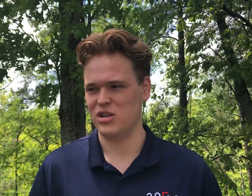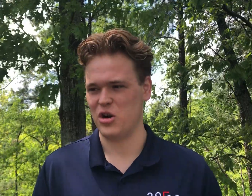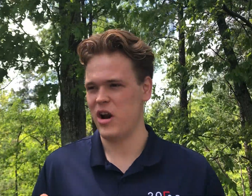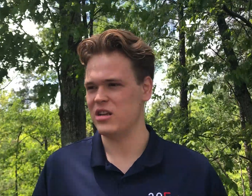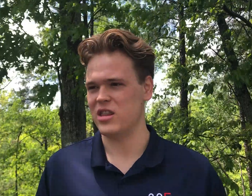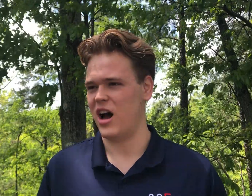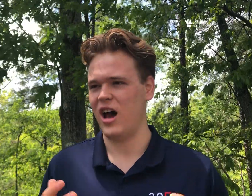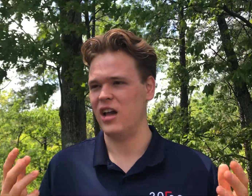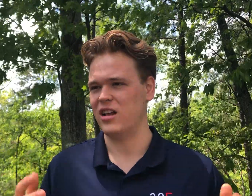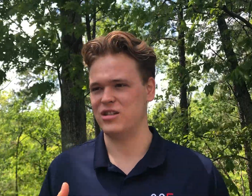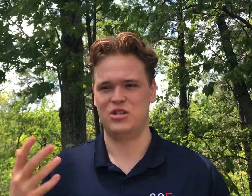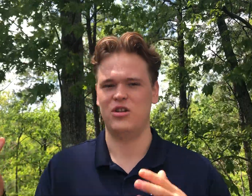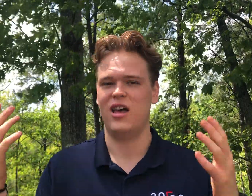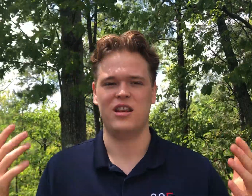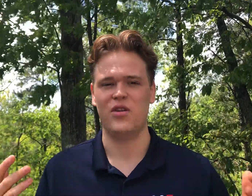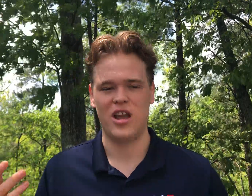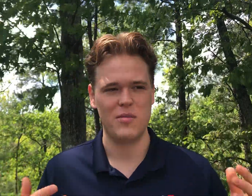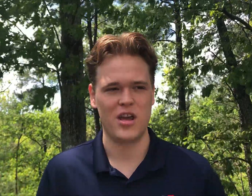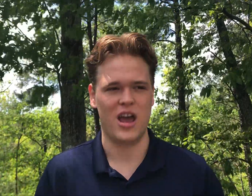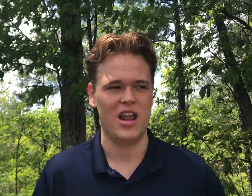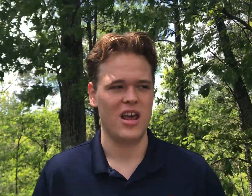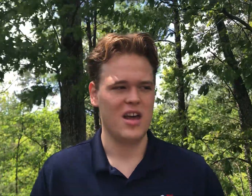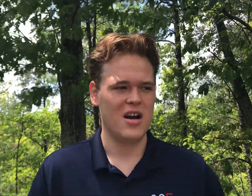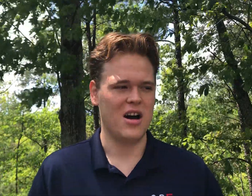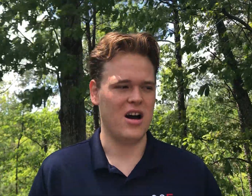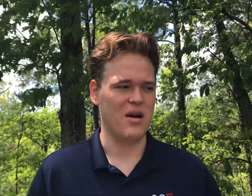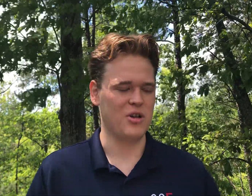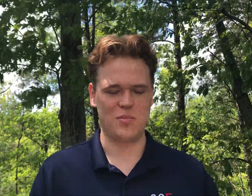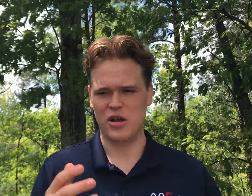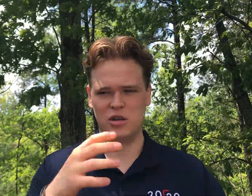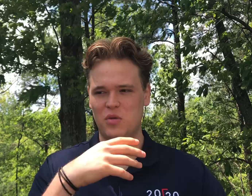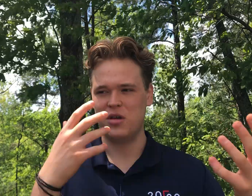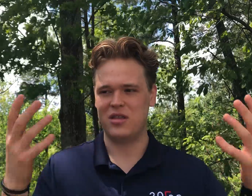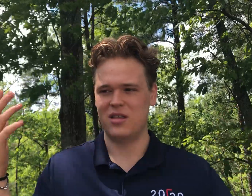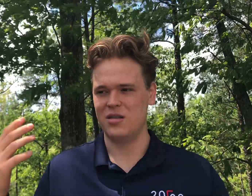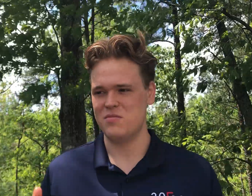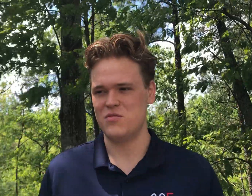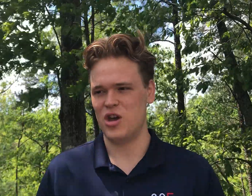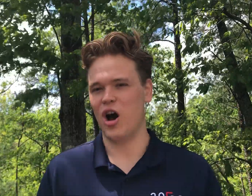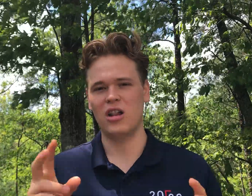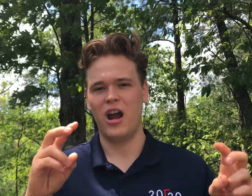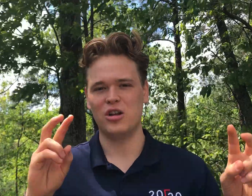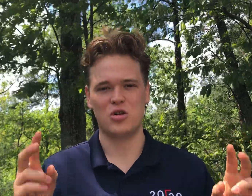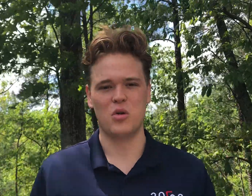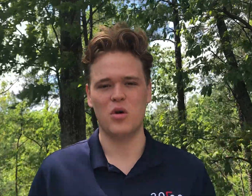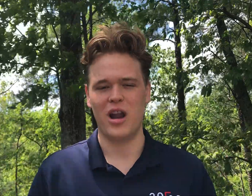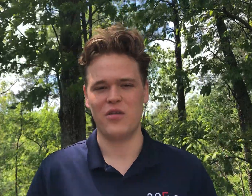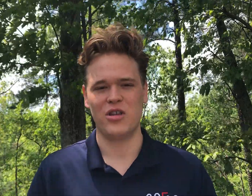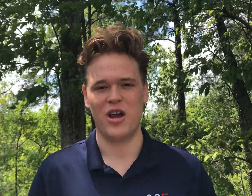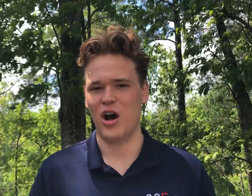it's a crazy thought that still hasn't even hit me yet especially with the online school and everything,